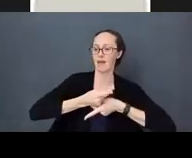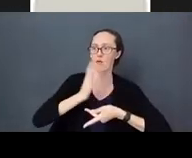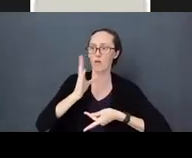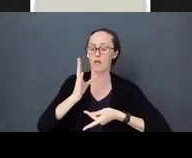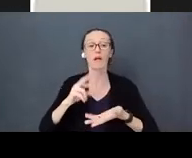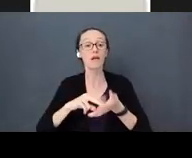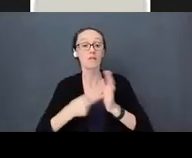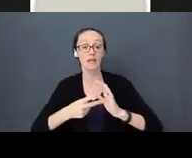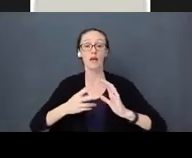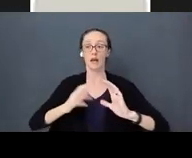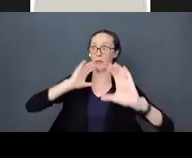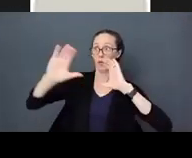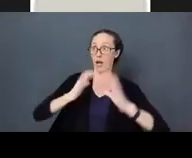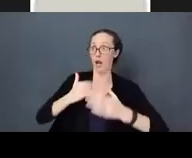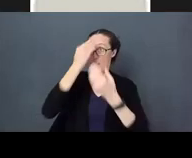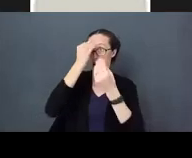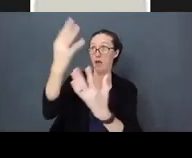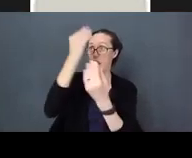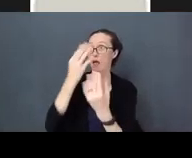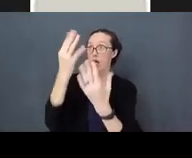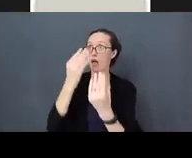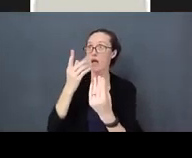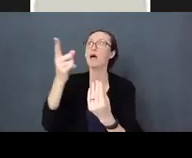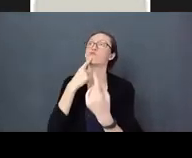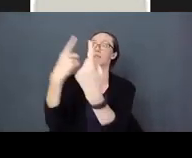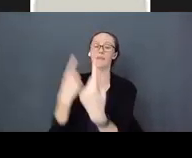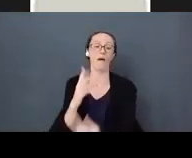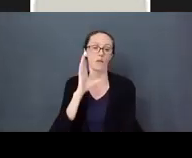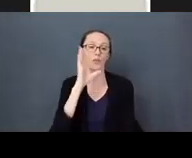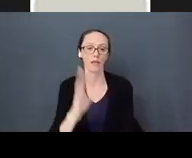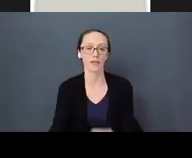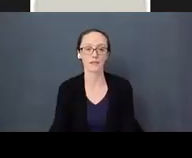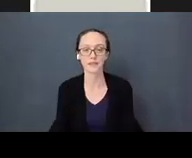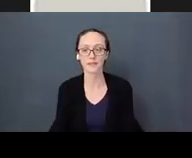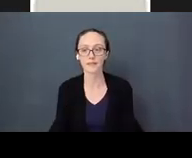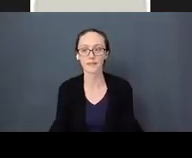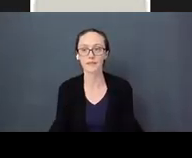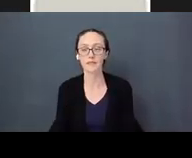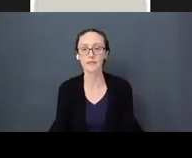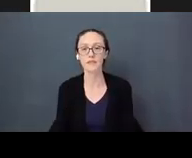what they are telling other people is responded to. They need communication all the time.